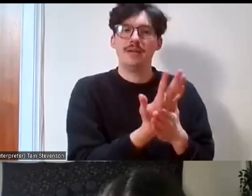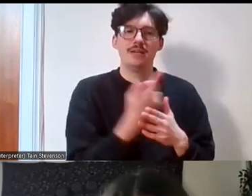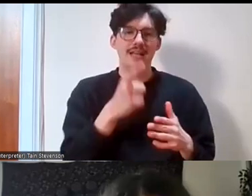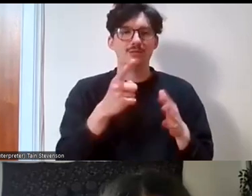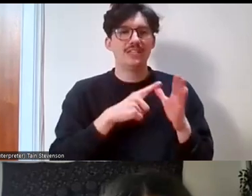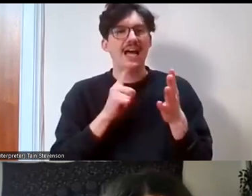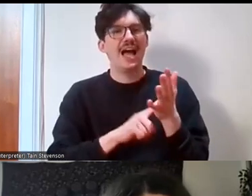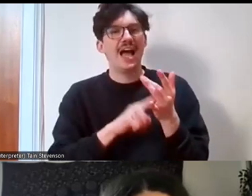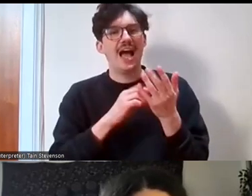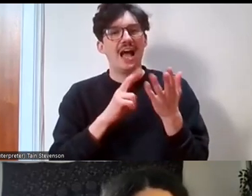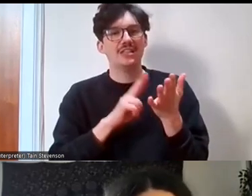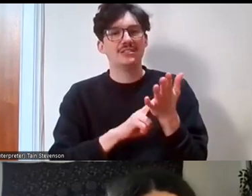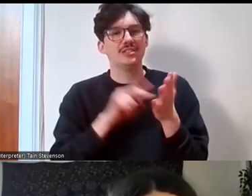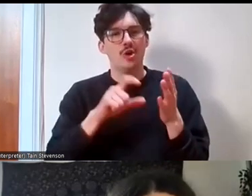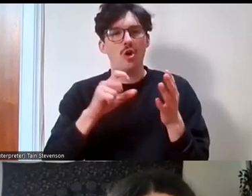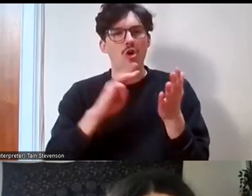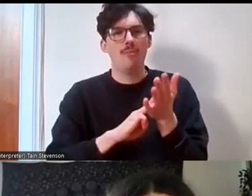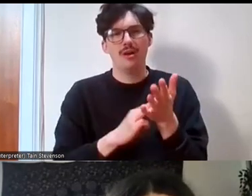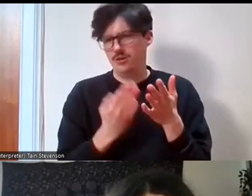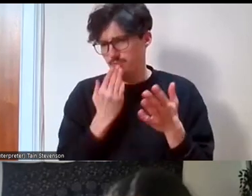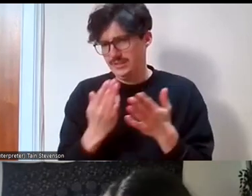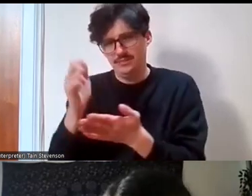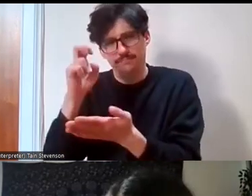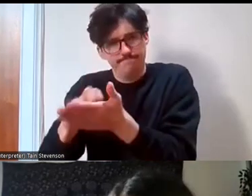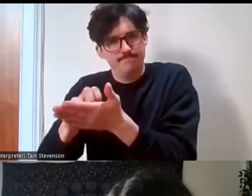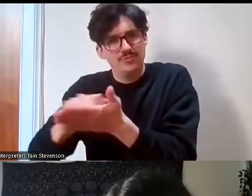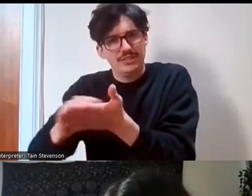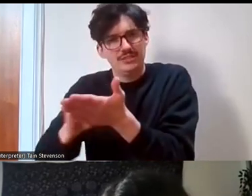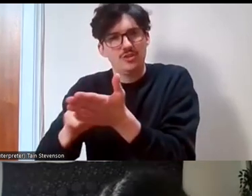everybody please write it down, they've got plenty of courses on there and they're always rejigging